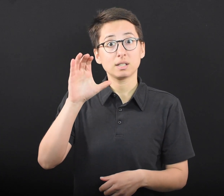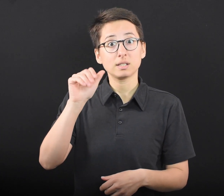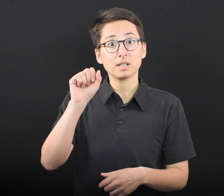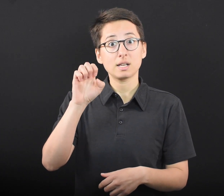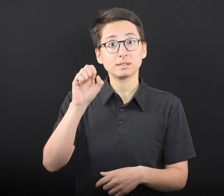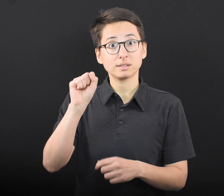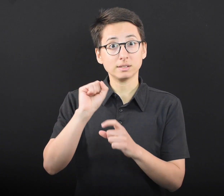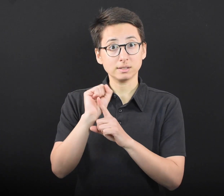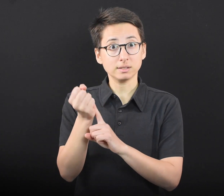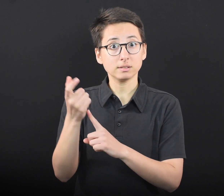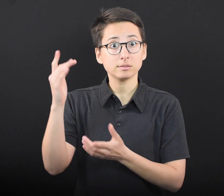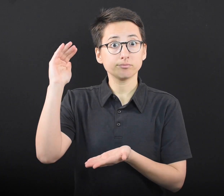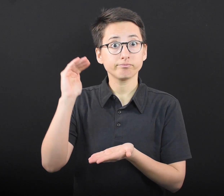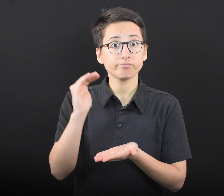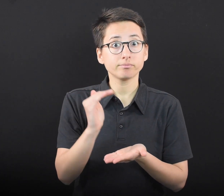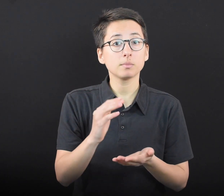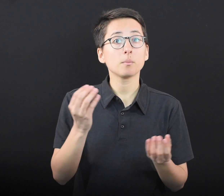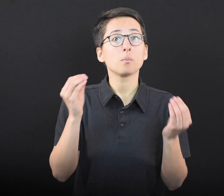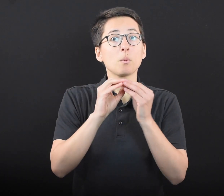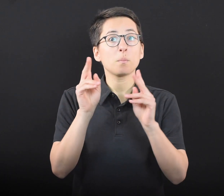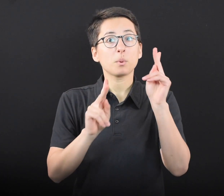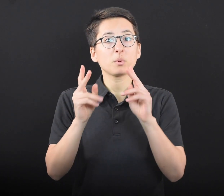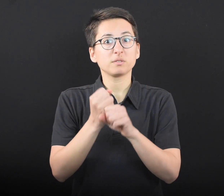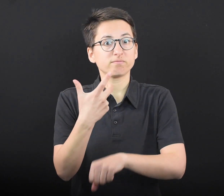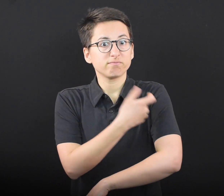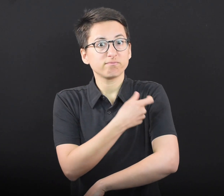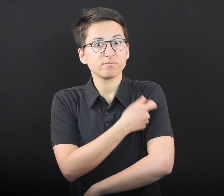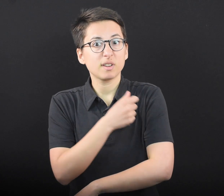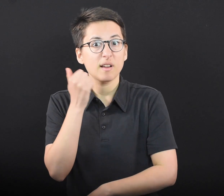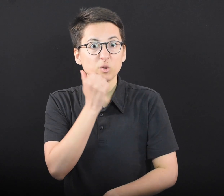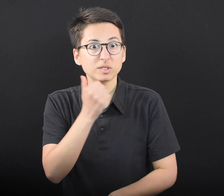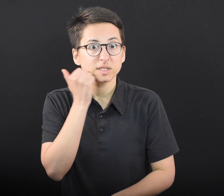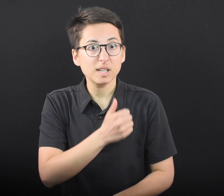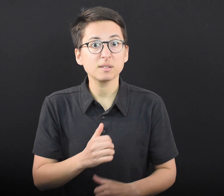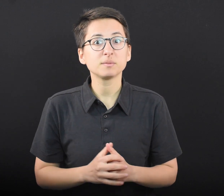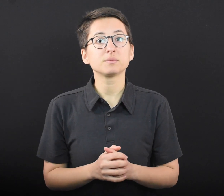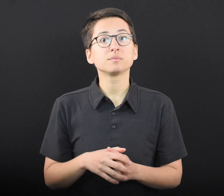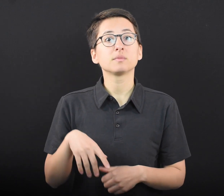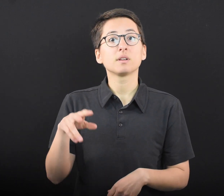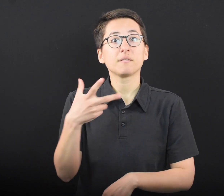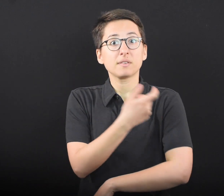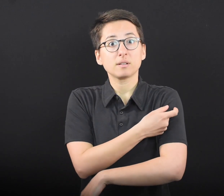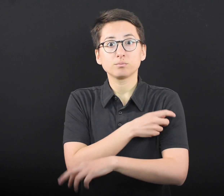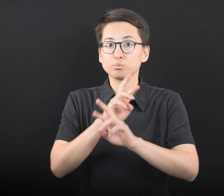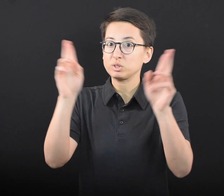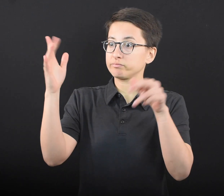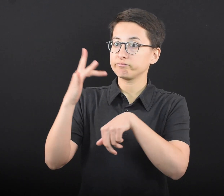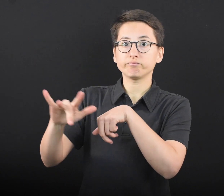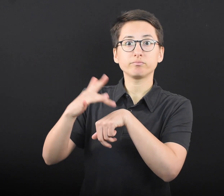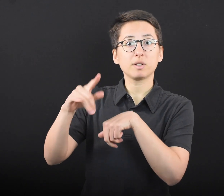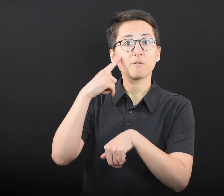recede, more people get vaccinated every day, and vaccines are readily available to all who want it,